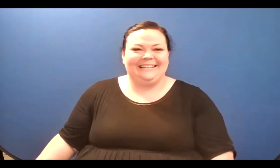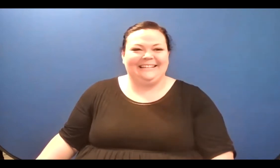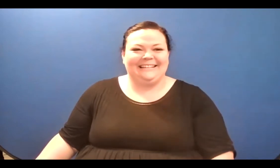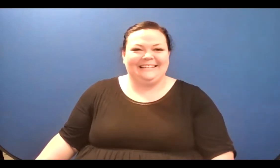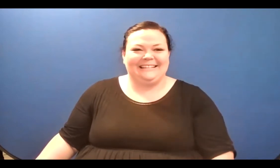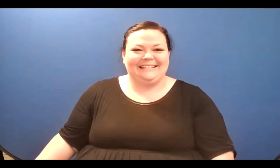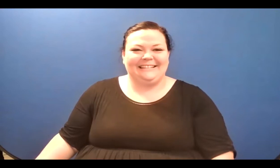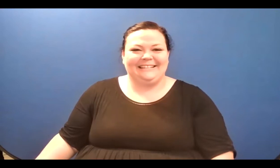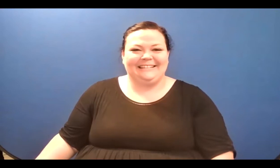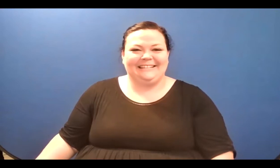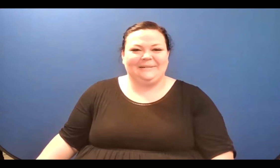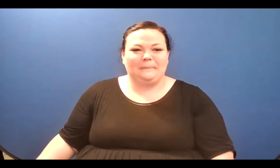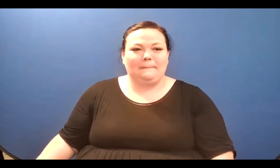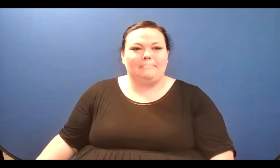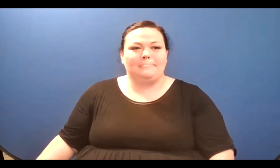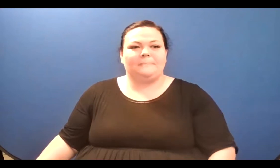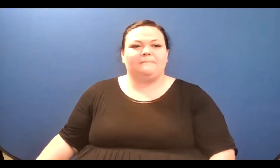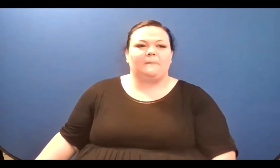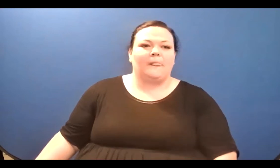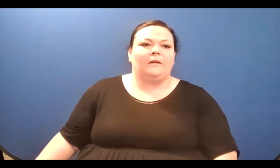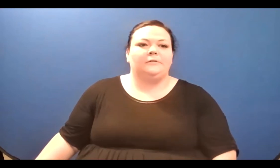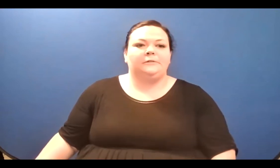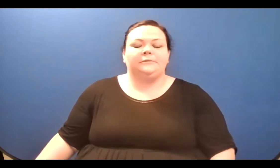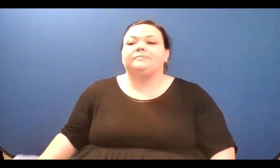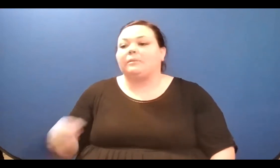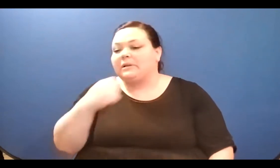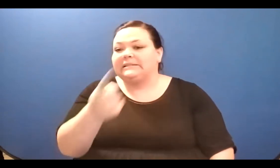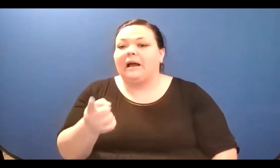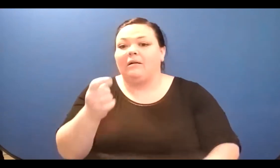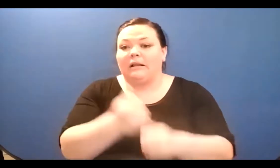while I'm saying thank yous, thank you to all of the opening readers and just a little